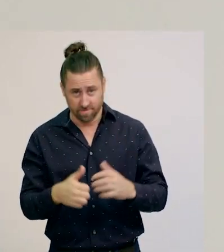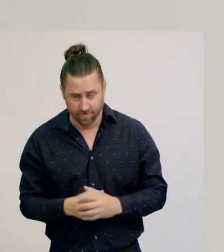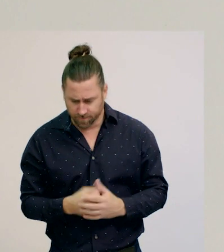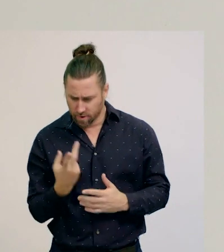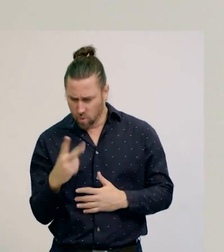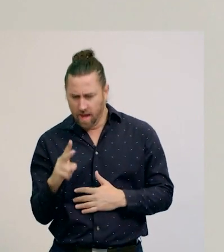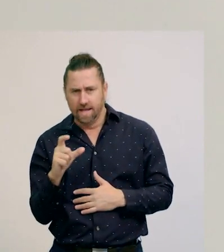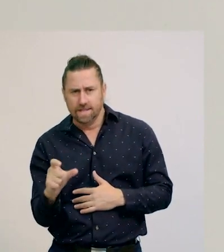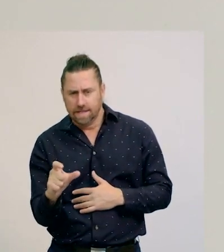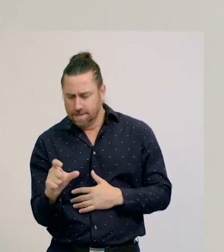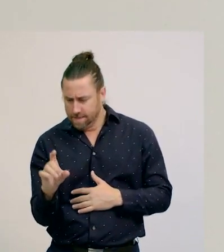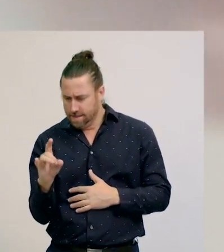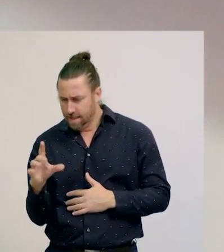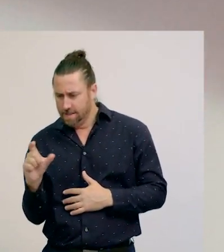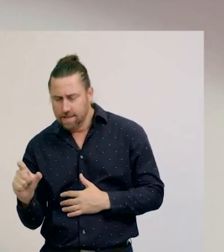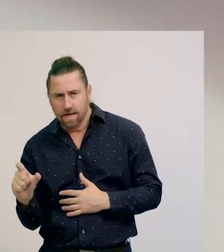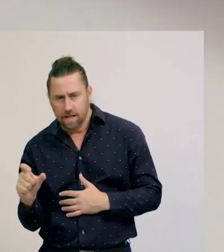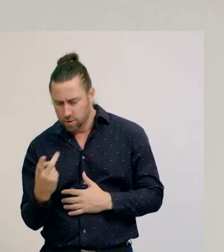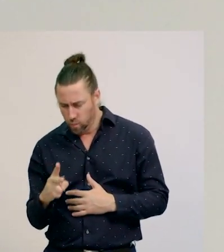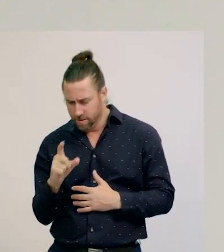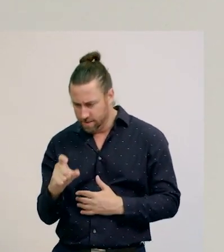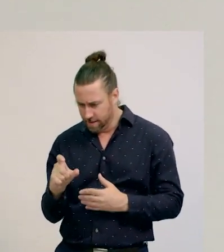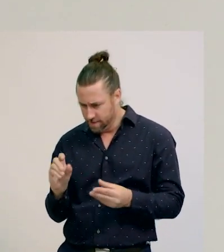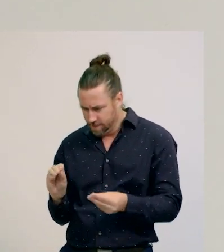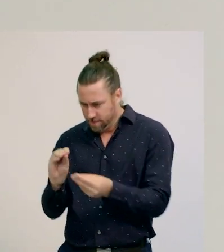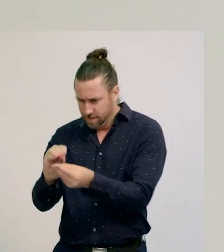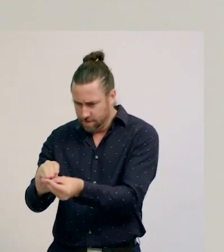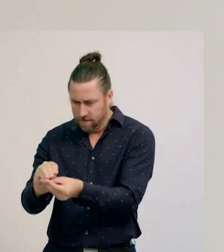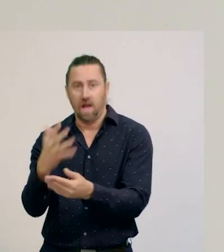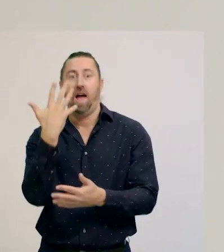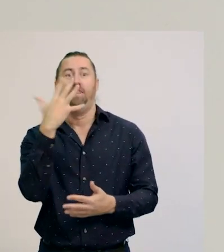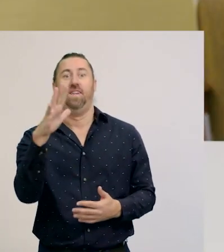20c, 10c and 20c makes 50c.